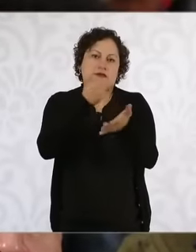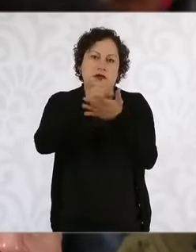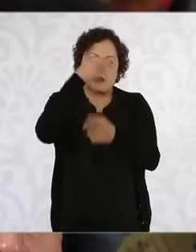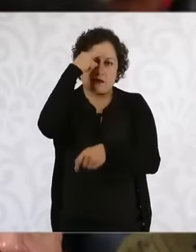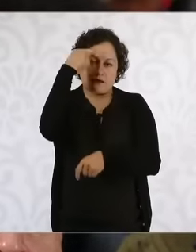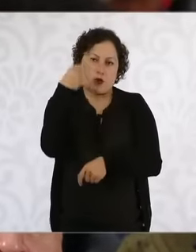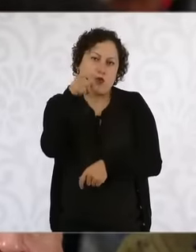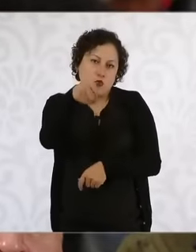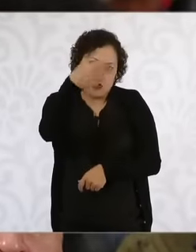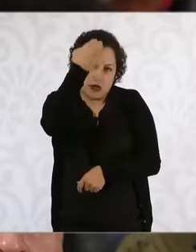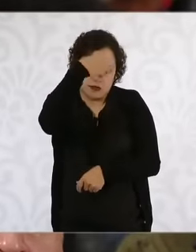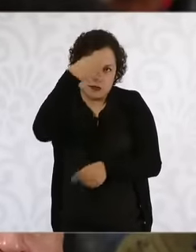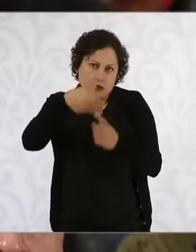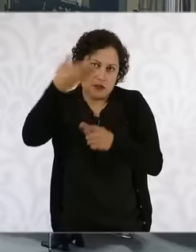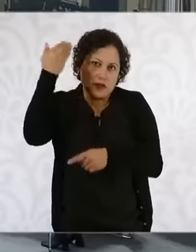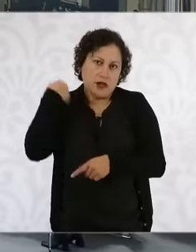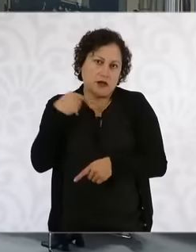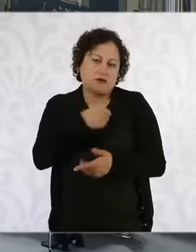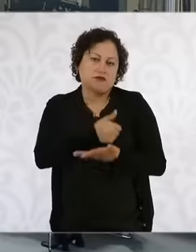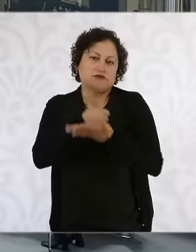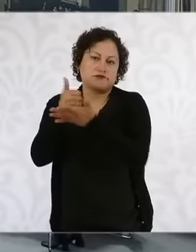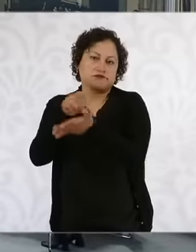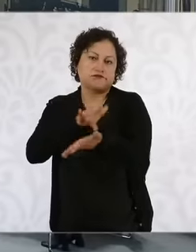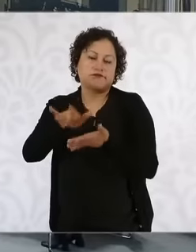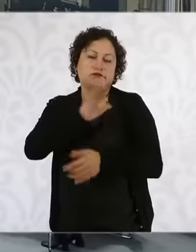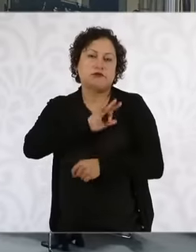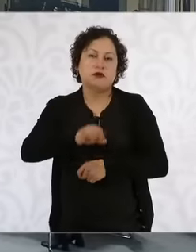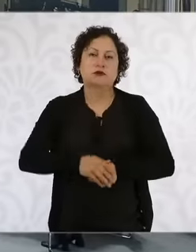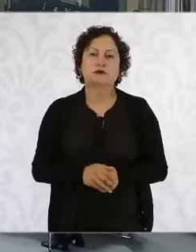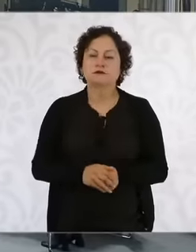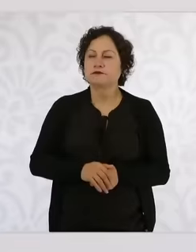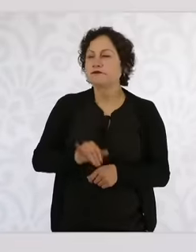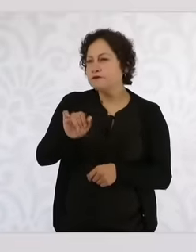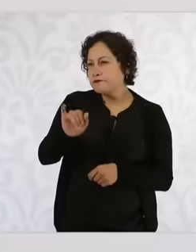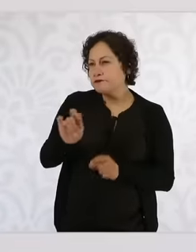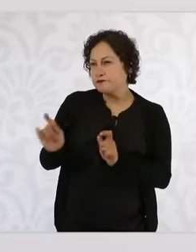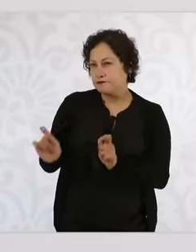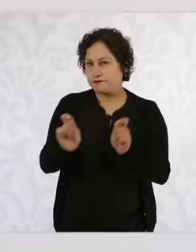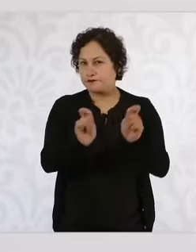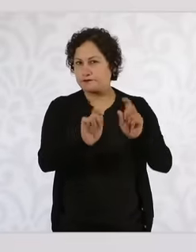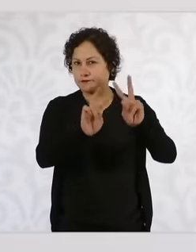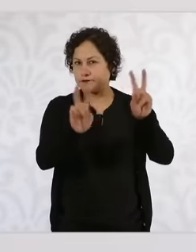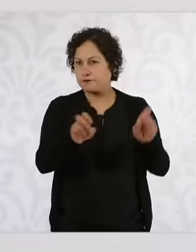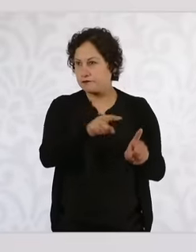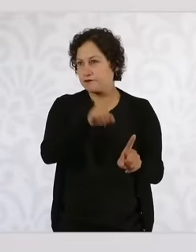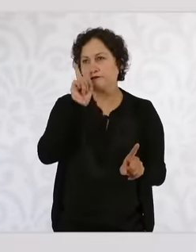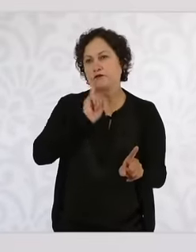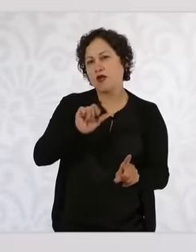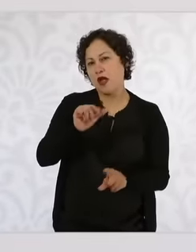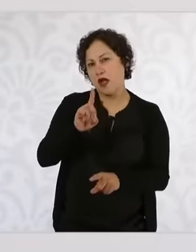I wish you could support them. Yes, we also ask Adriana to help us deal with it. Okay,